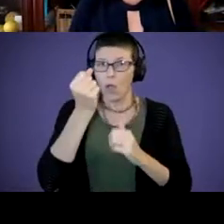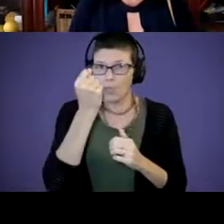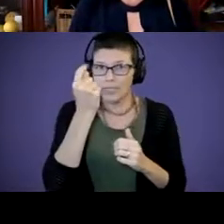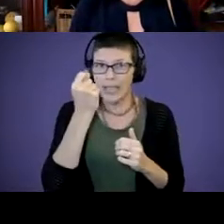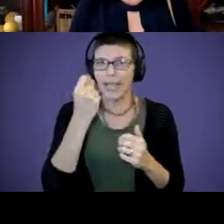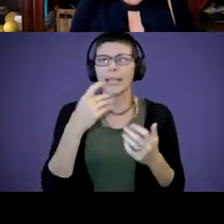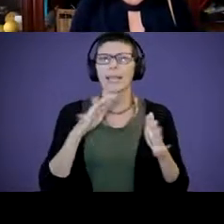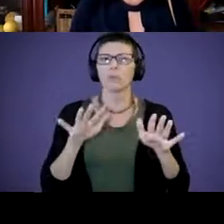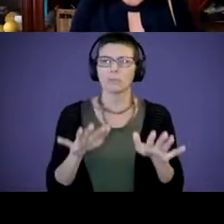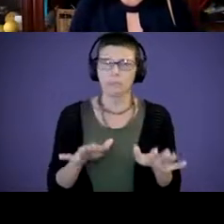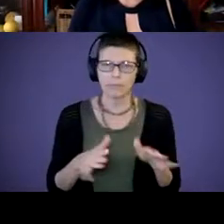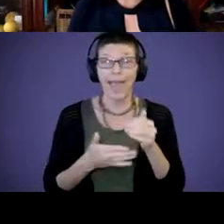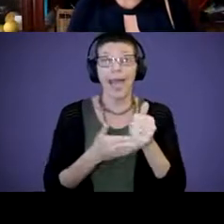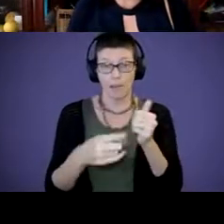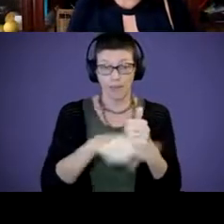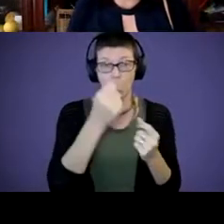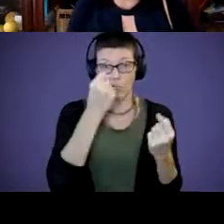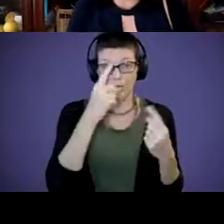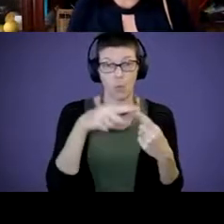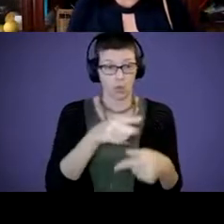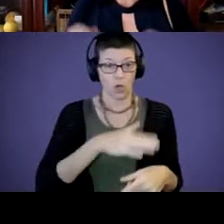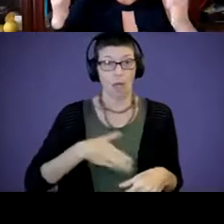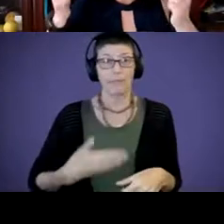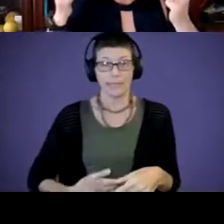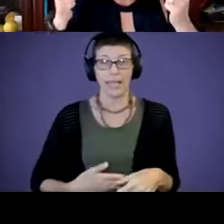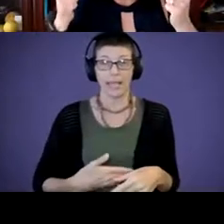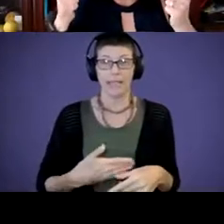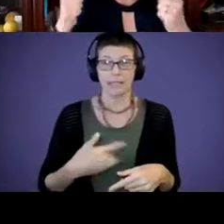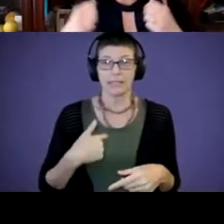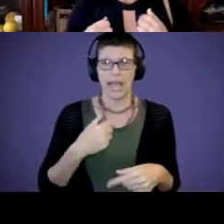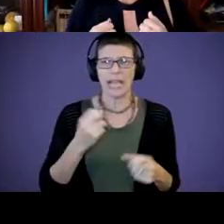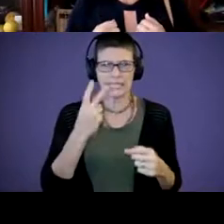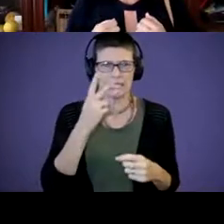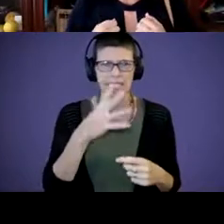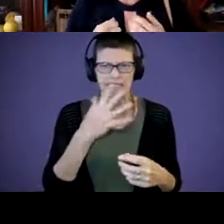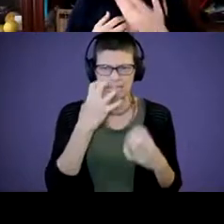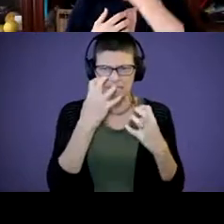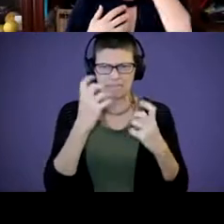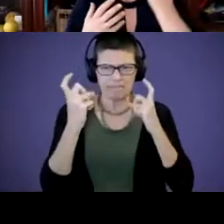helping them understand when you're upset. “I see you're angry, you're upset.” Using